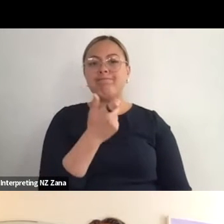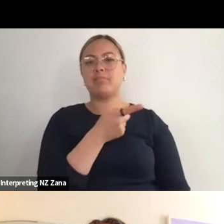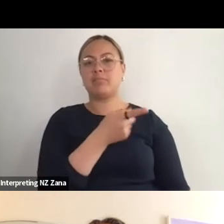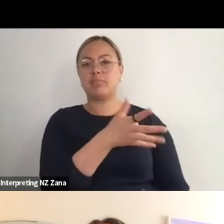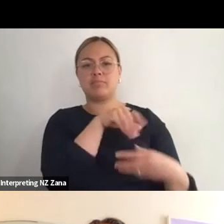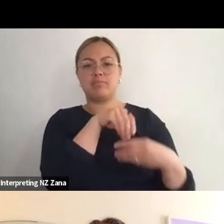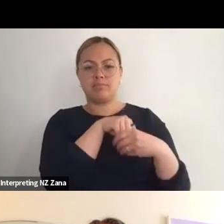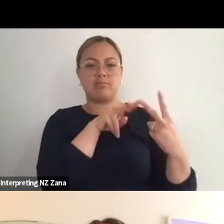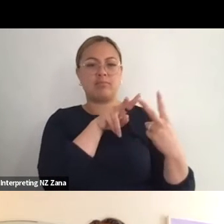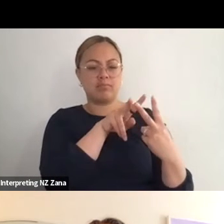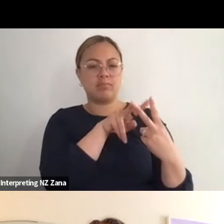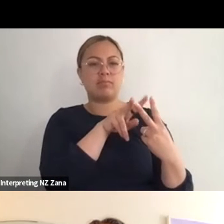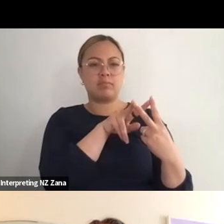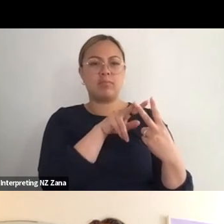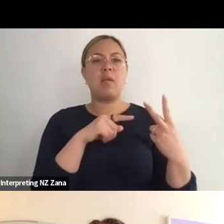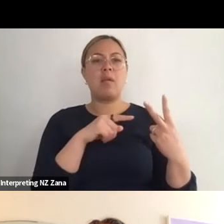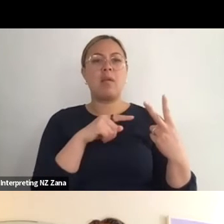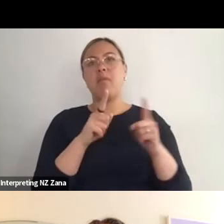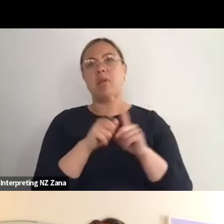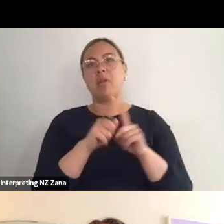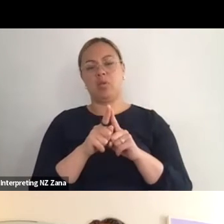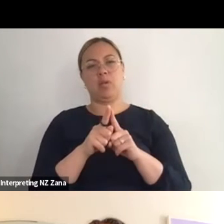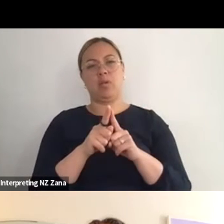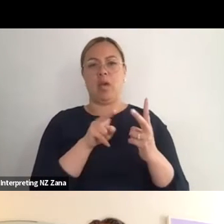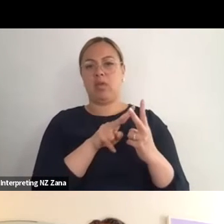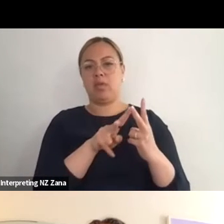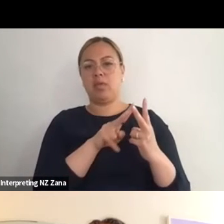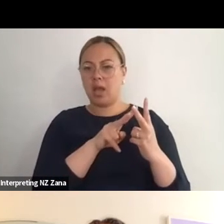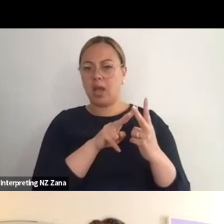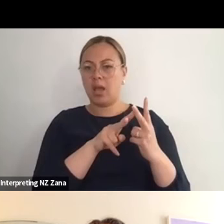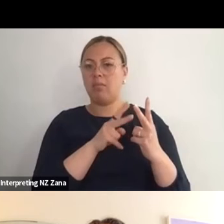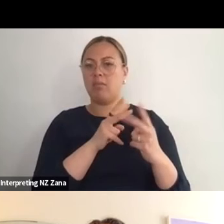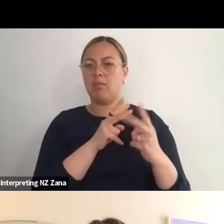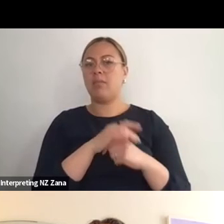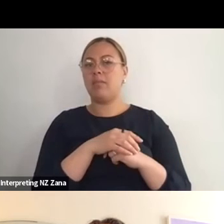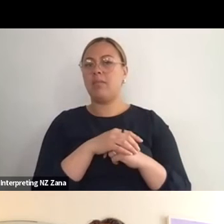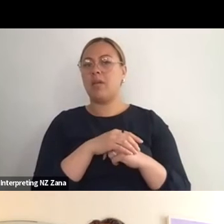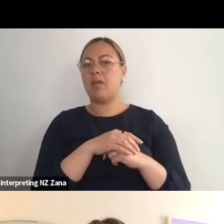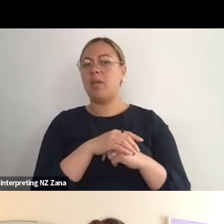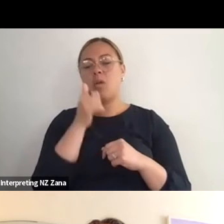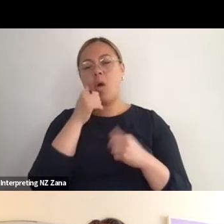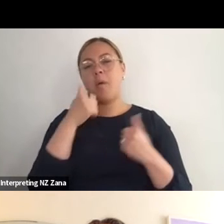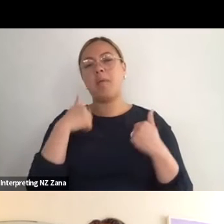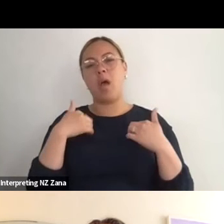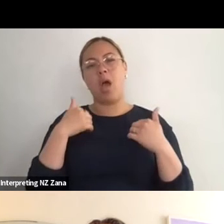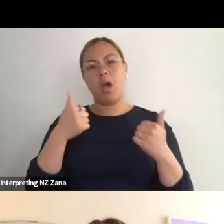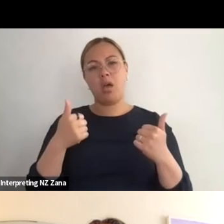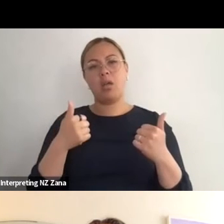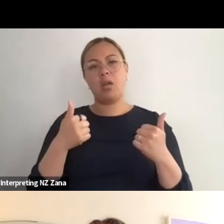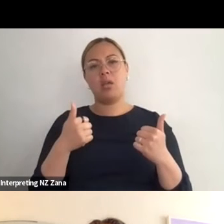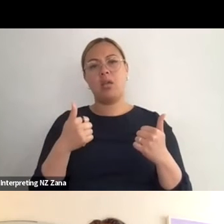By the fact also that they know me so well that they know how to almost- they know the